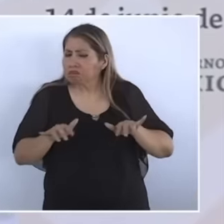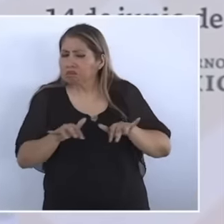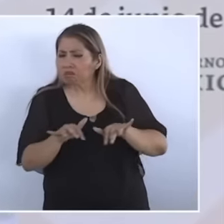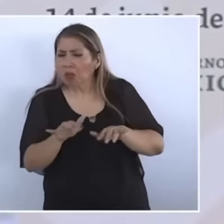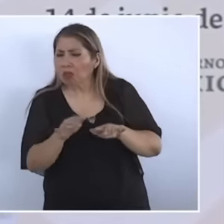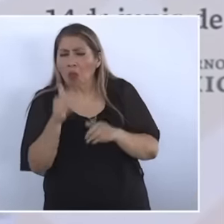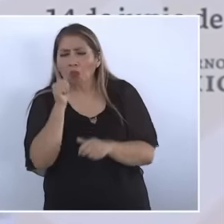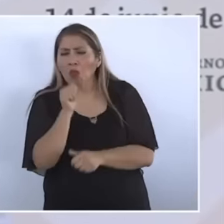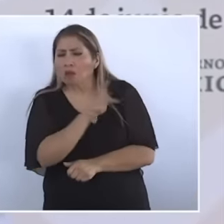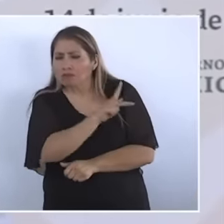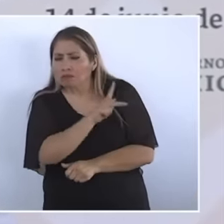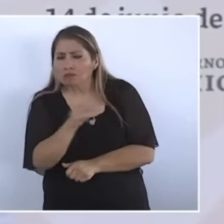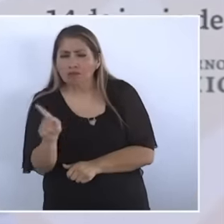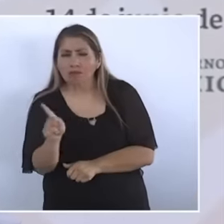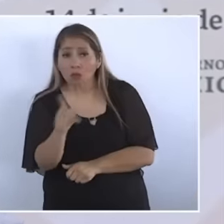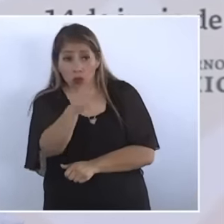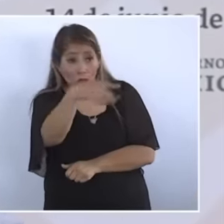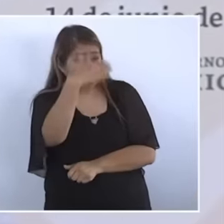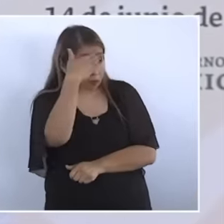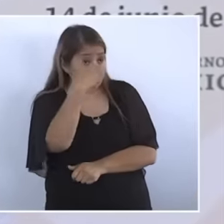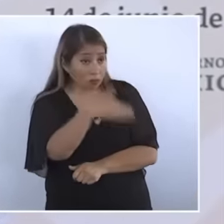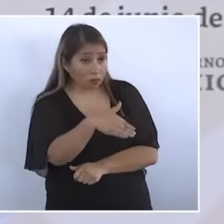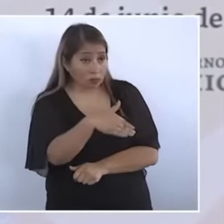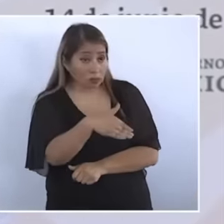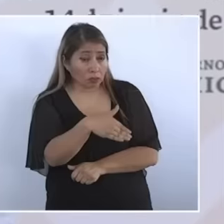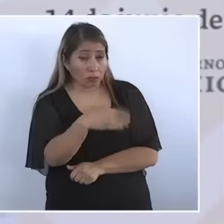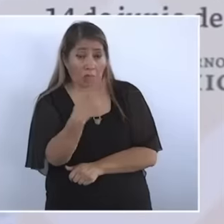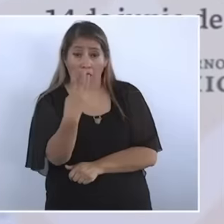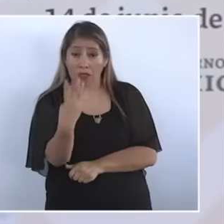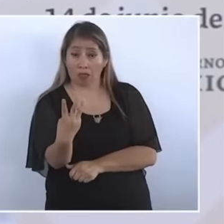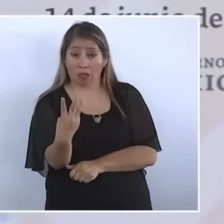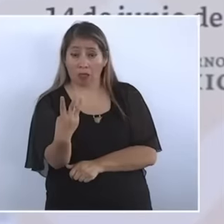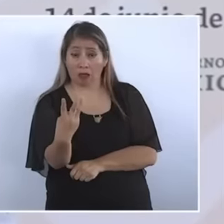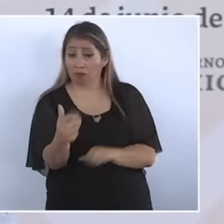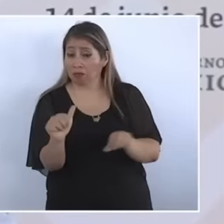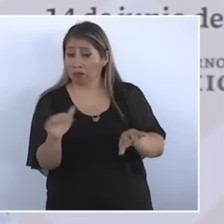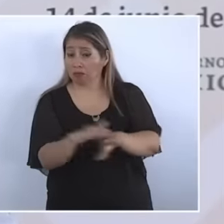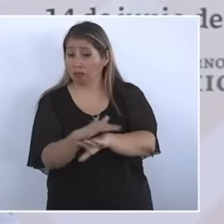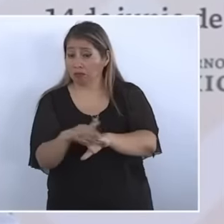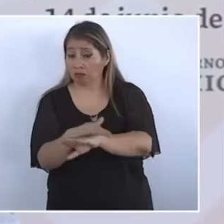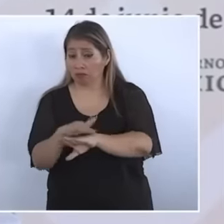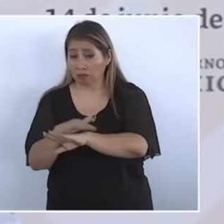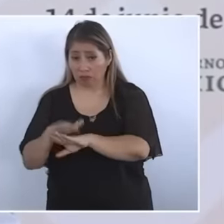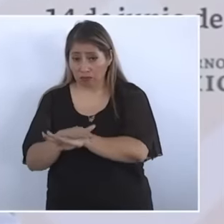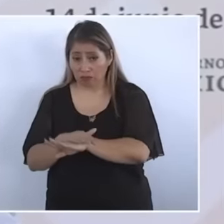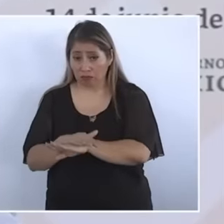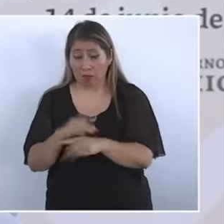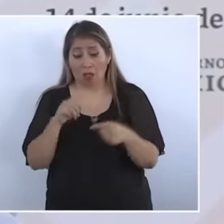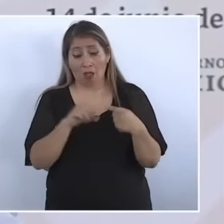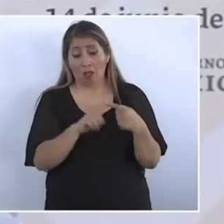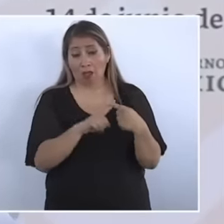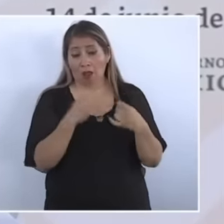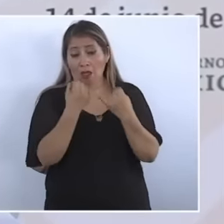been, you know. You know, three transformations in our country: independence, reform,